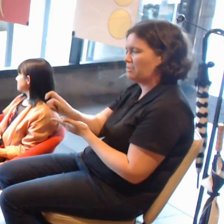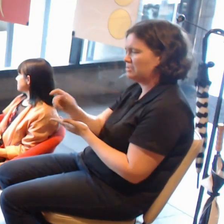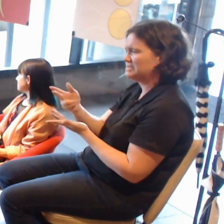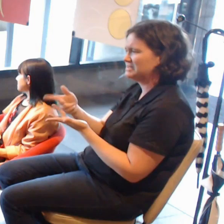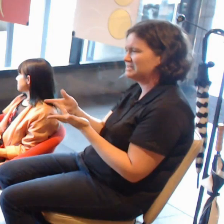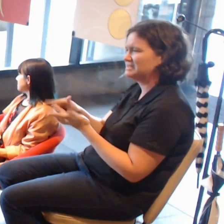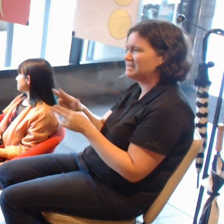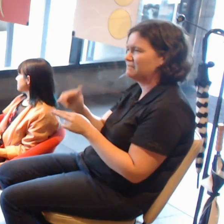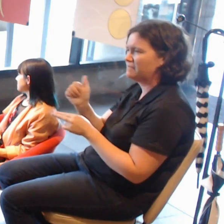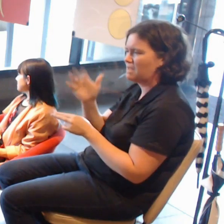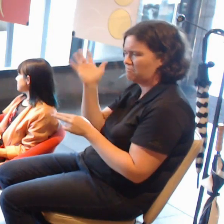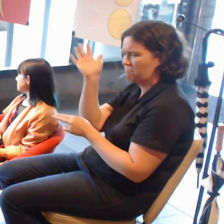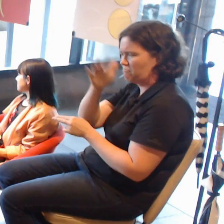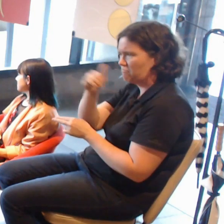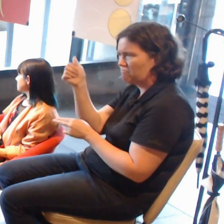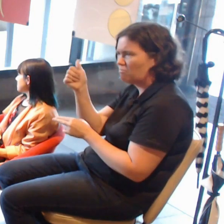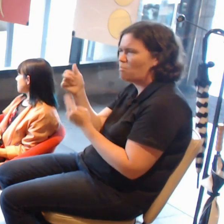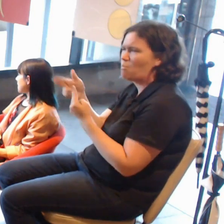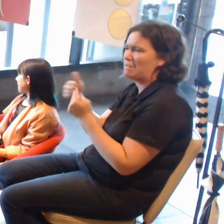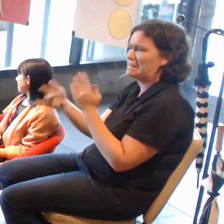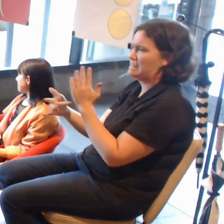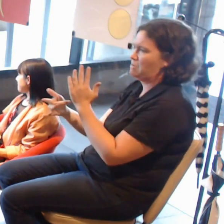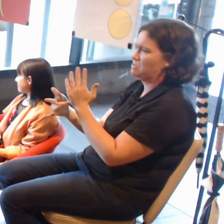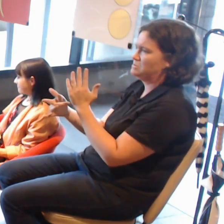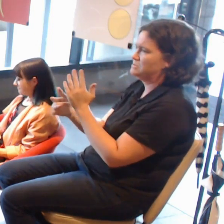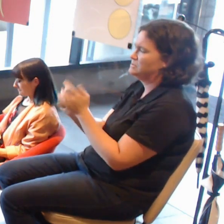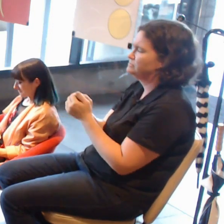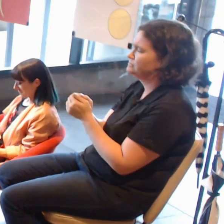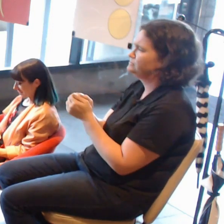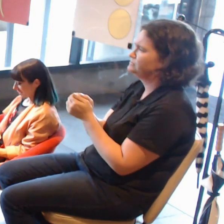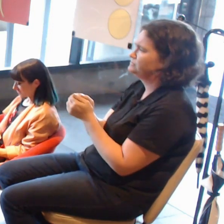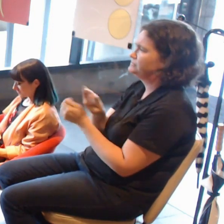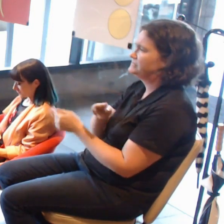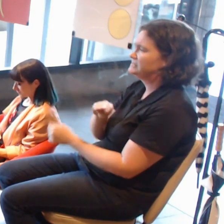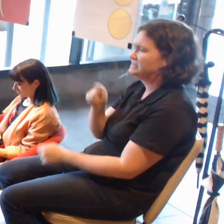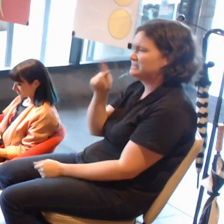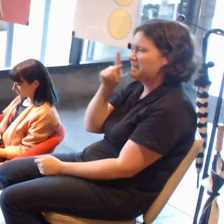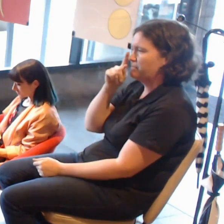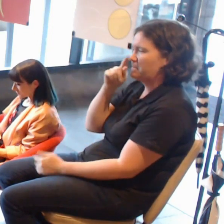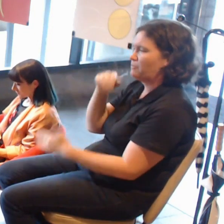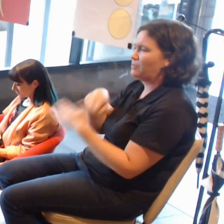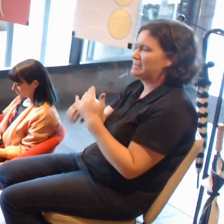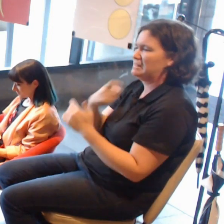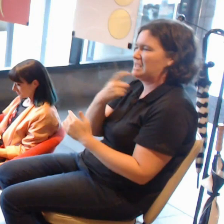I think some people in a gallery context